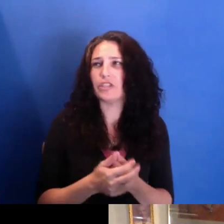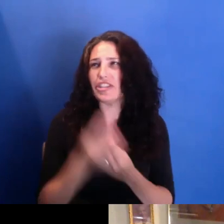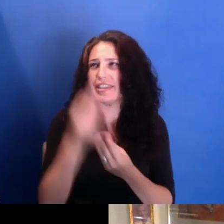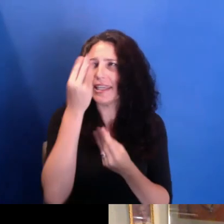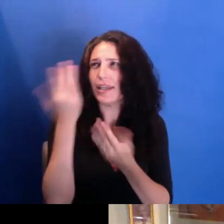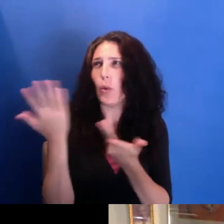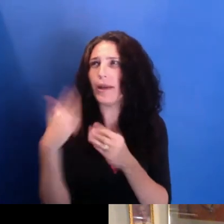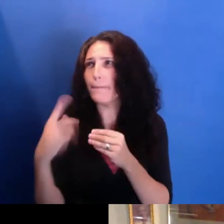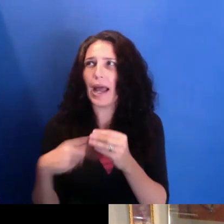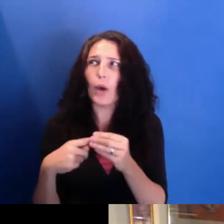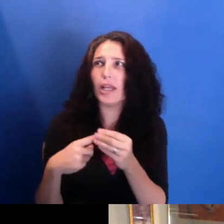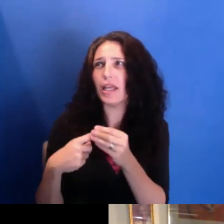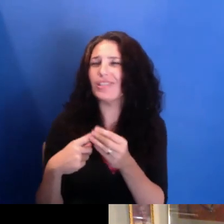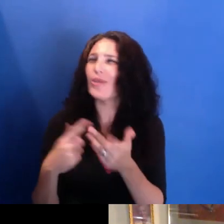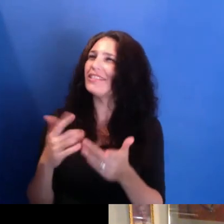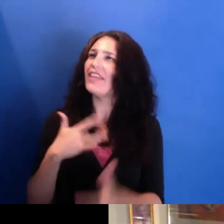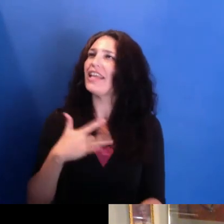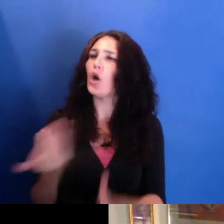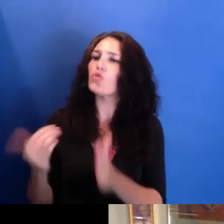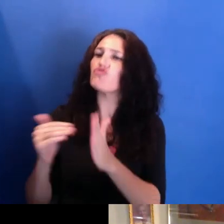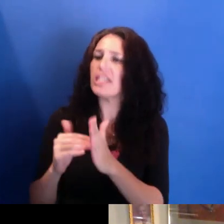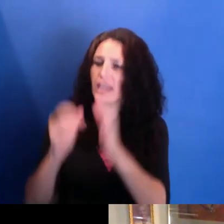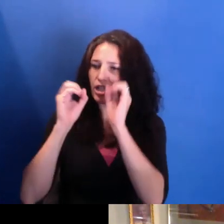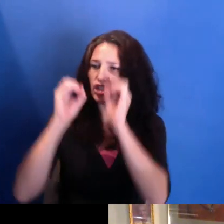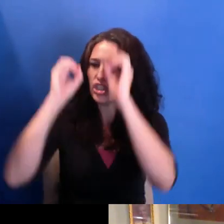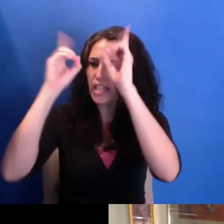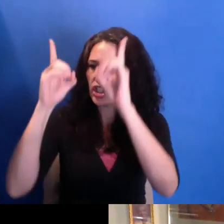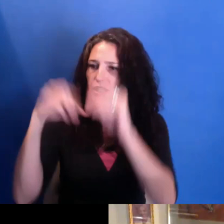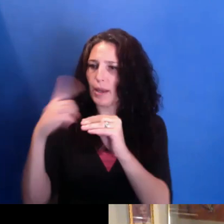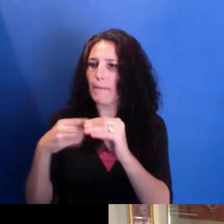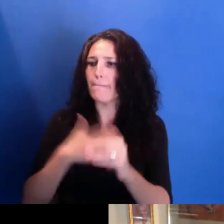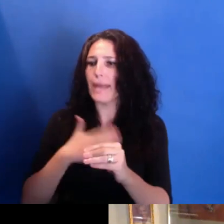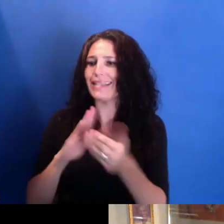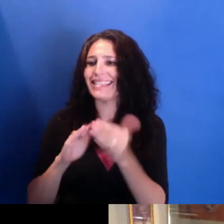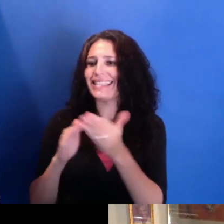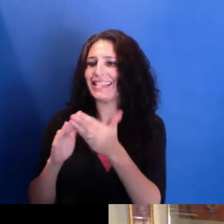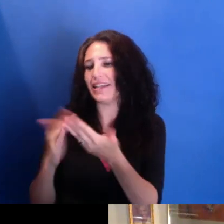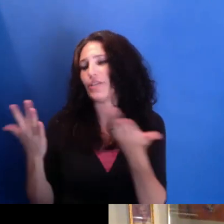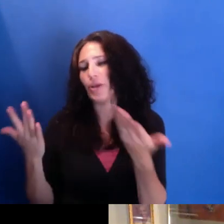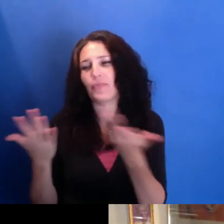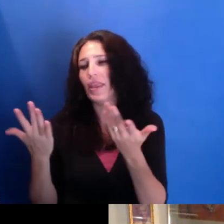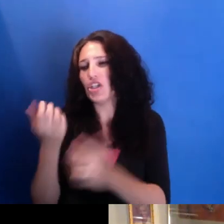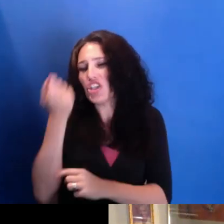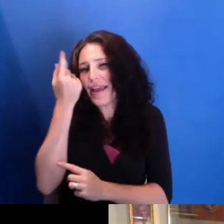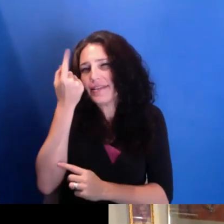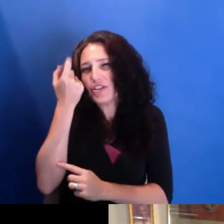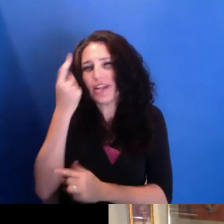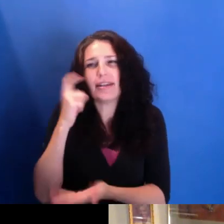to re-educate myself about this city and just understanding and acknowledging the history,